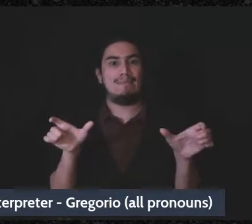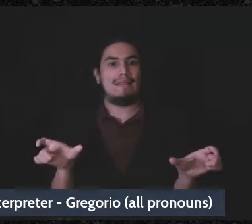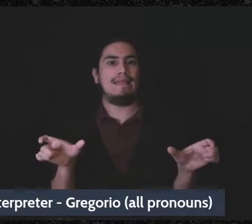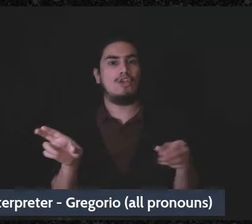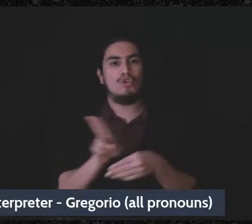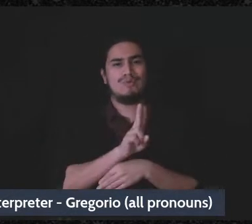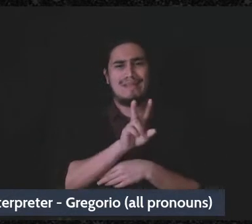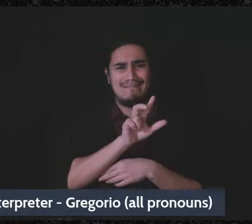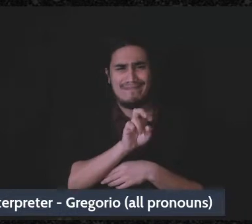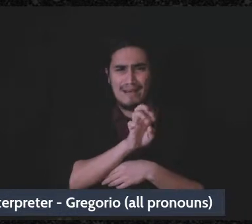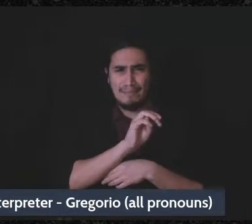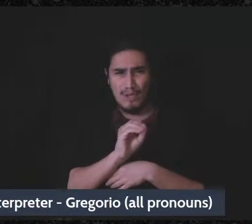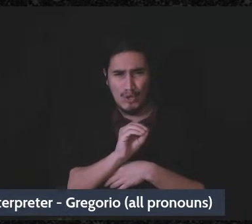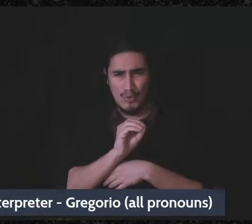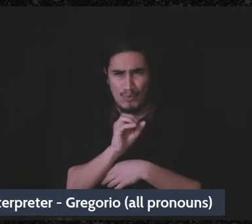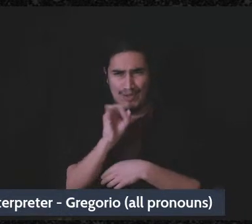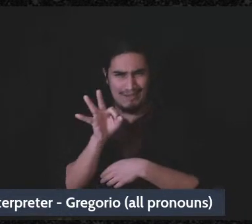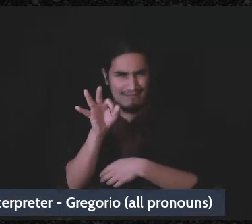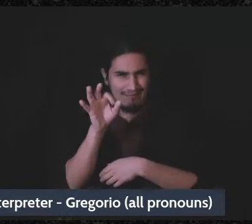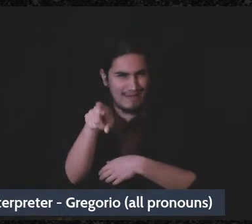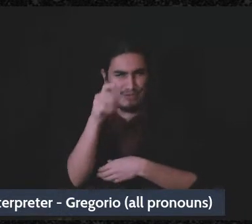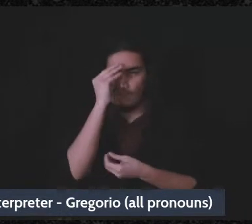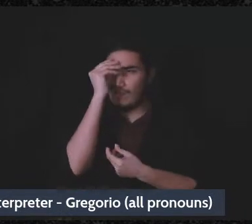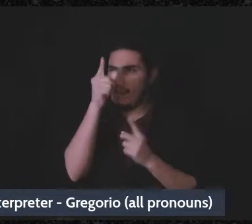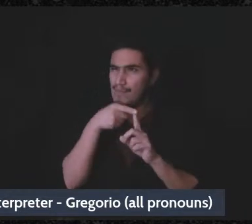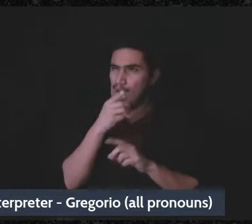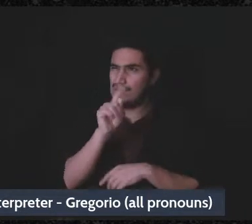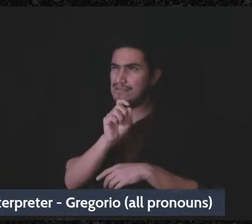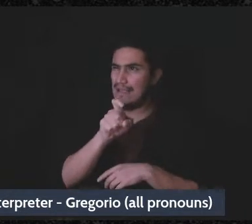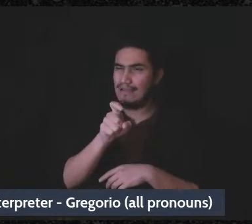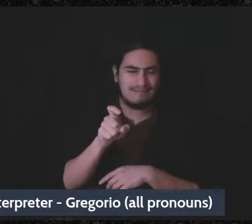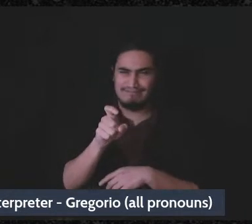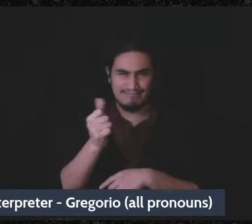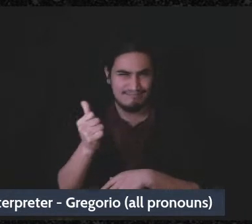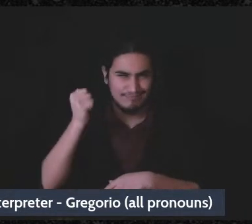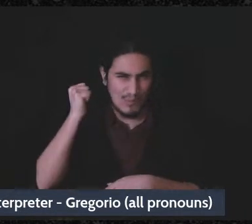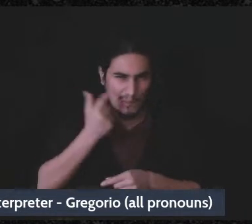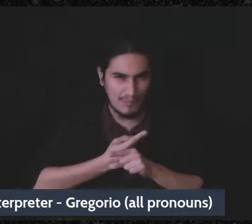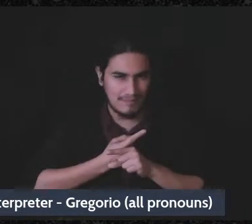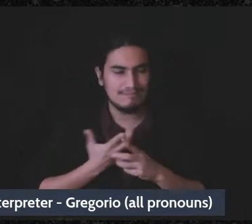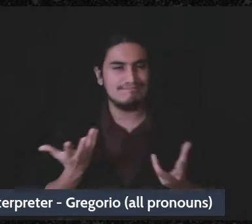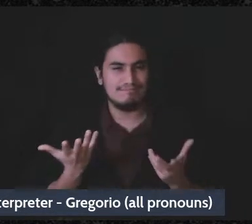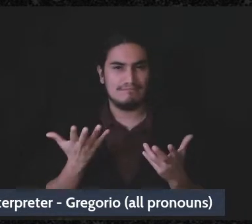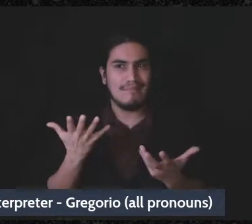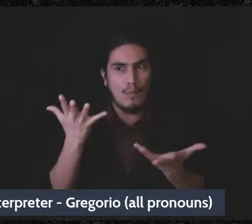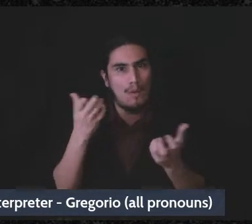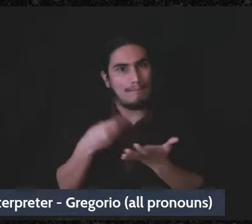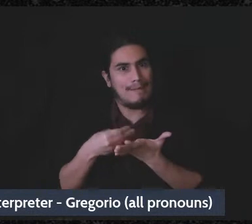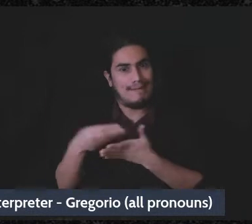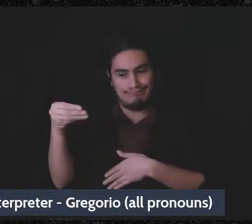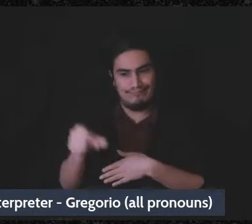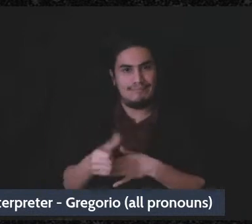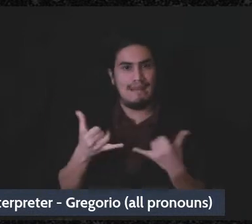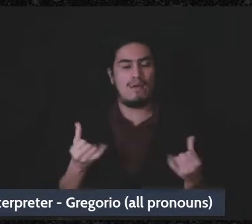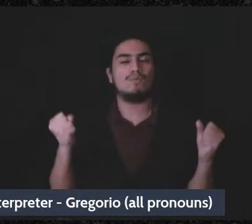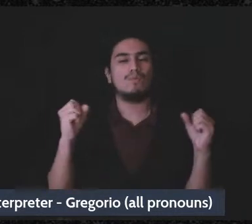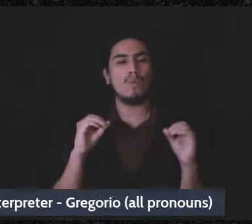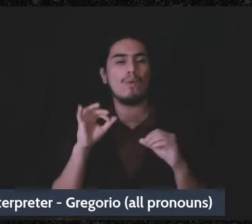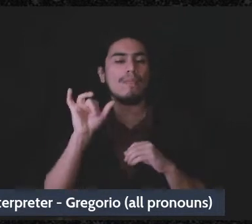Venmo if they have to think about their taxes, right. So the bigger concern is that